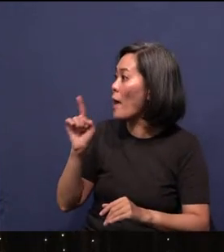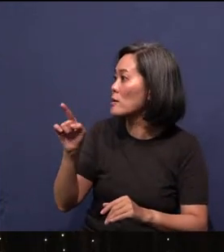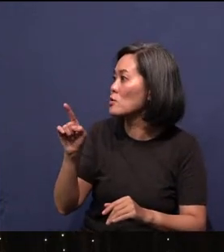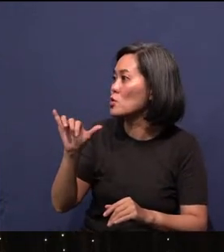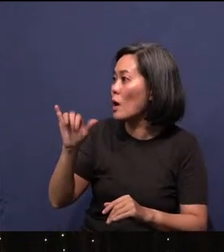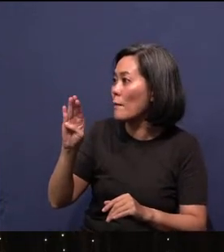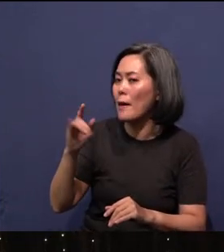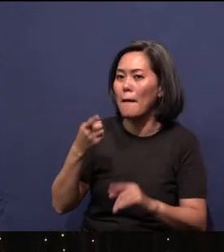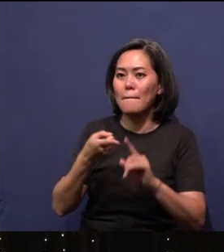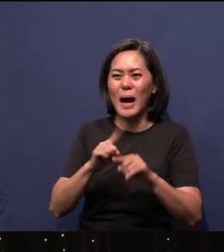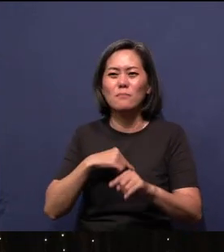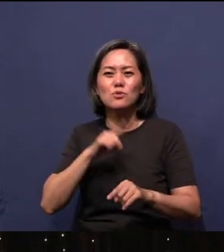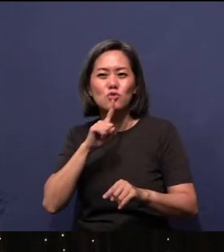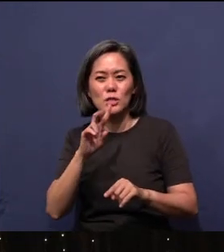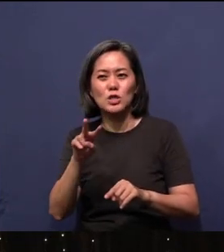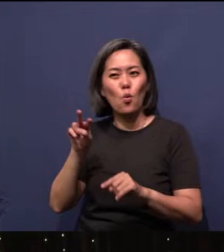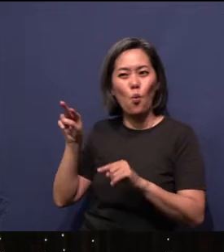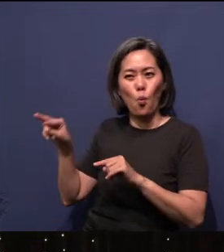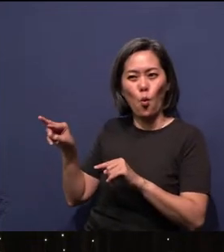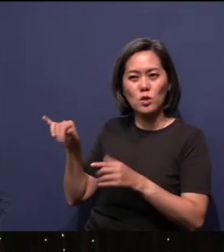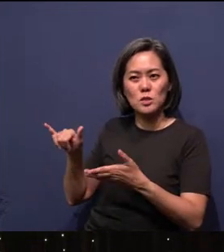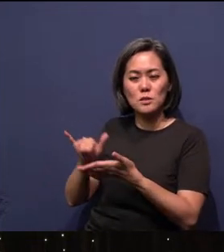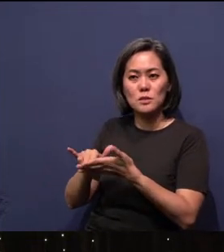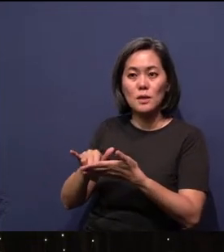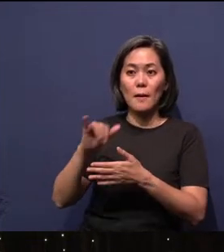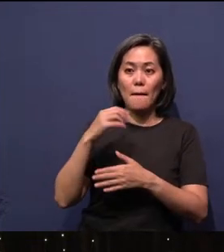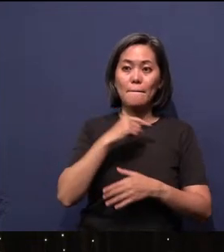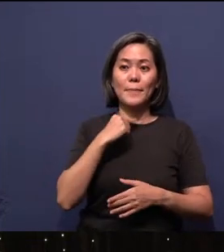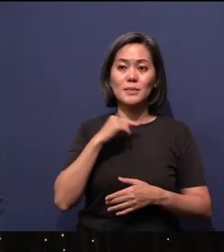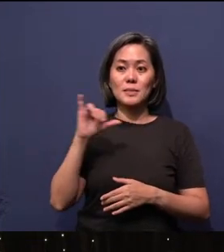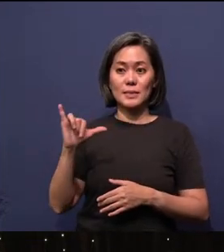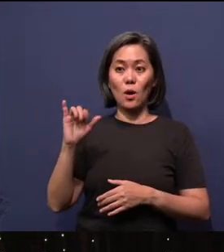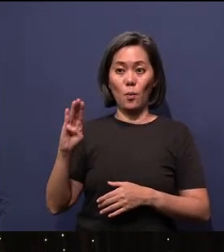will be watching this. Pastor Yeow Beng has led online, I